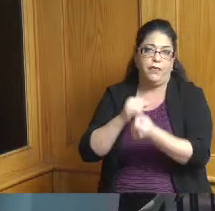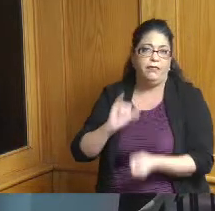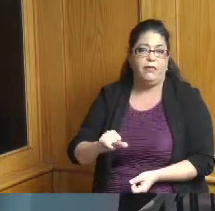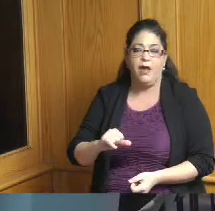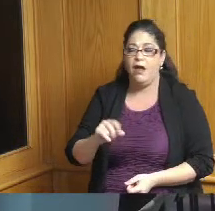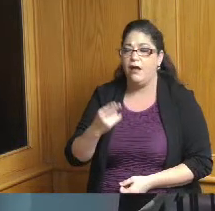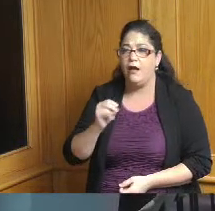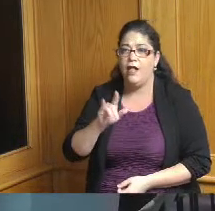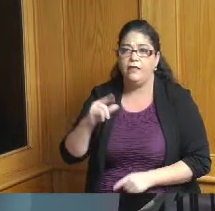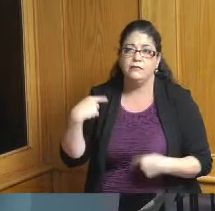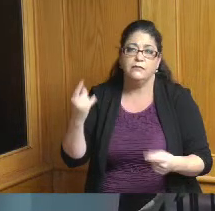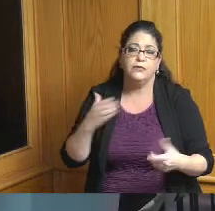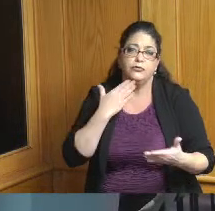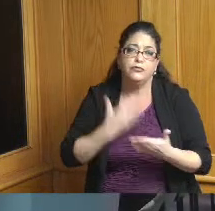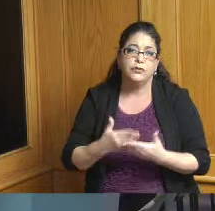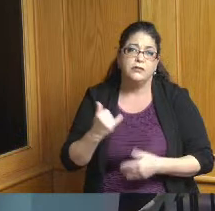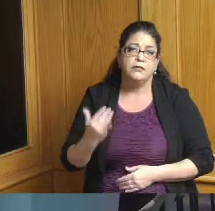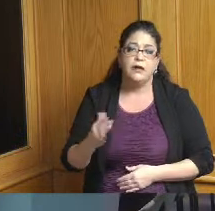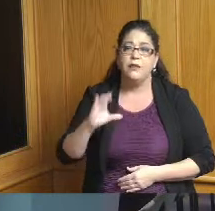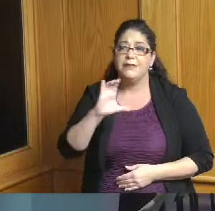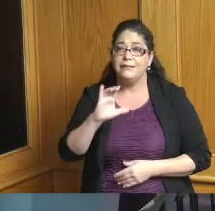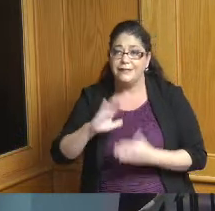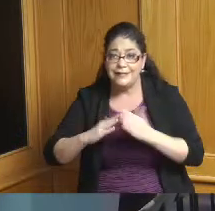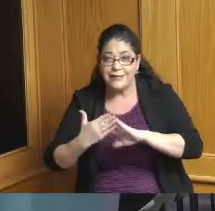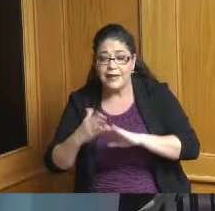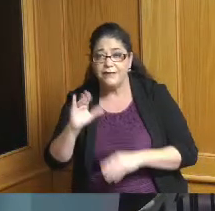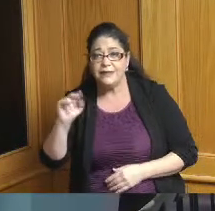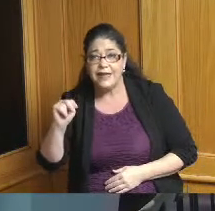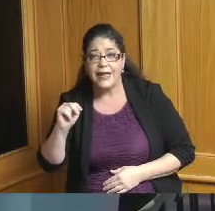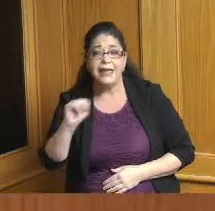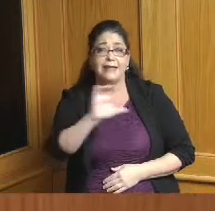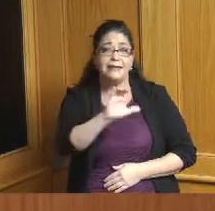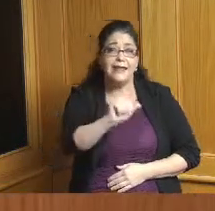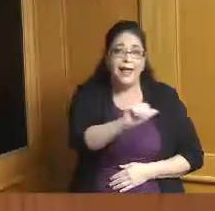the connectedness between the city and CAA as we move through some of the funding sources to move